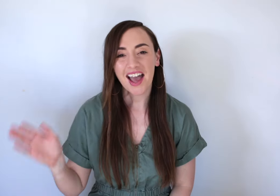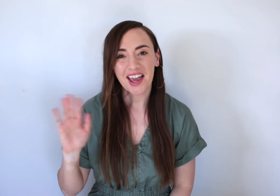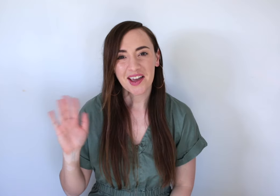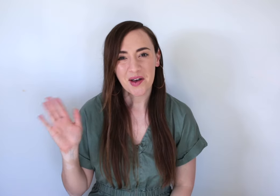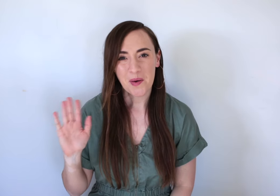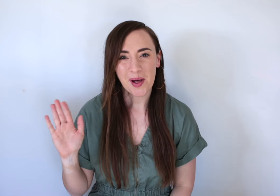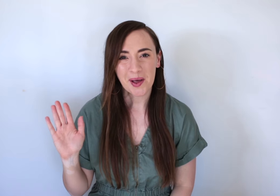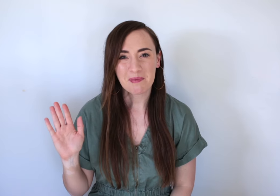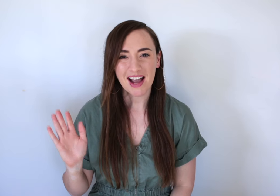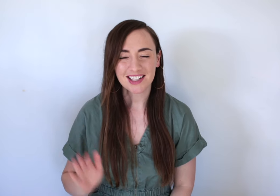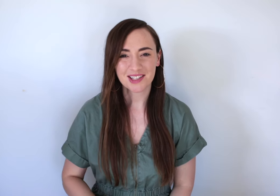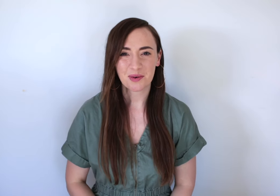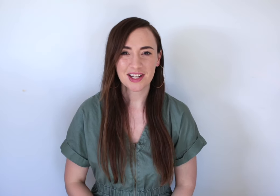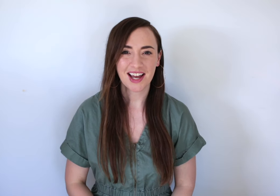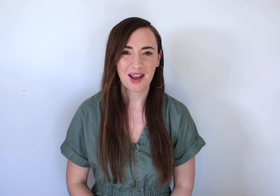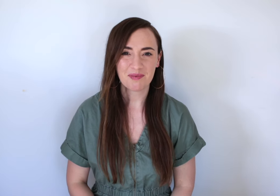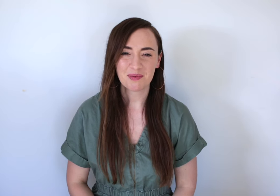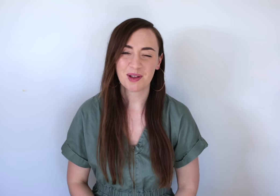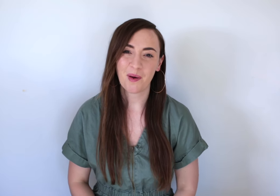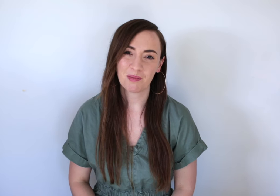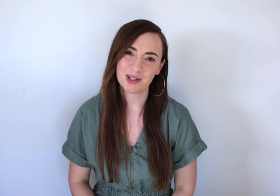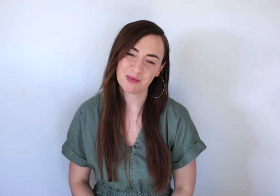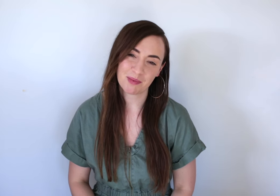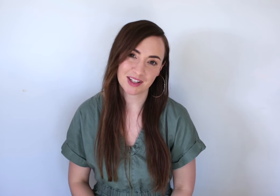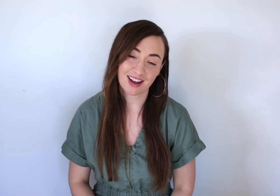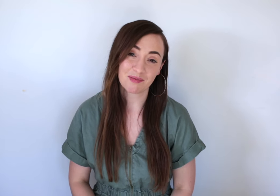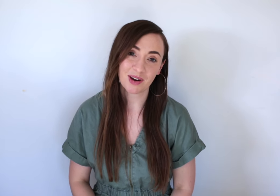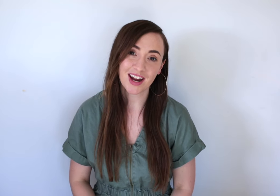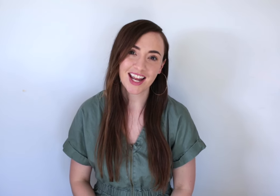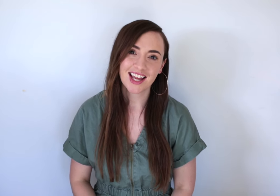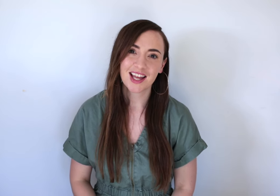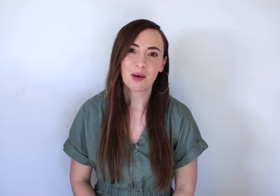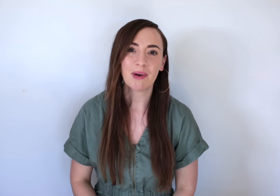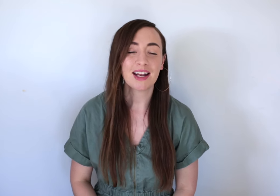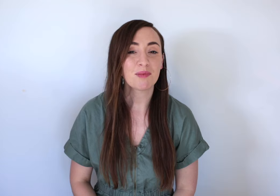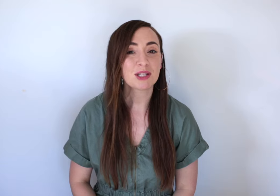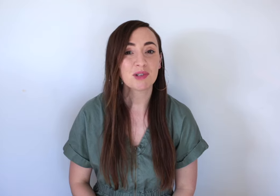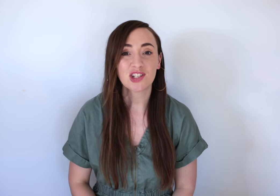Welcome back to story time from the Long Beach Public Library. My name is Miss